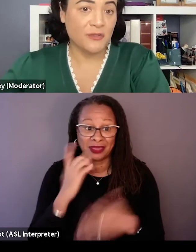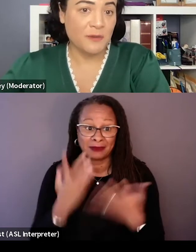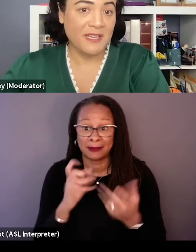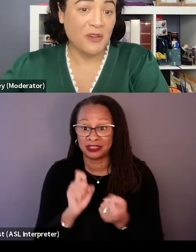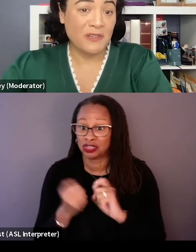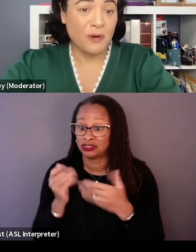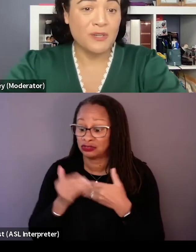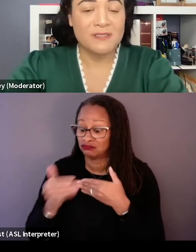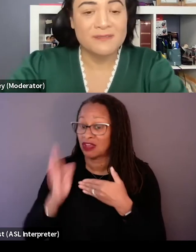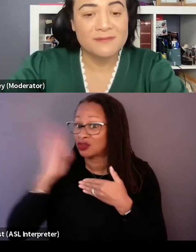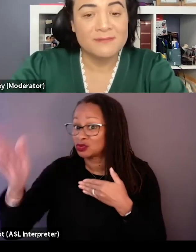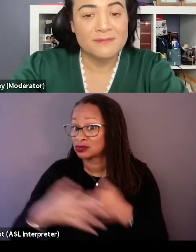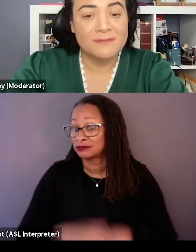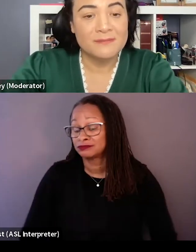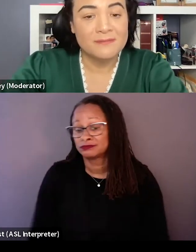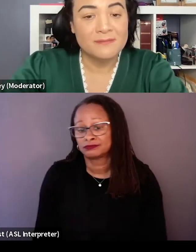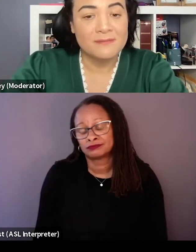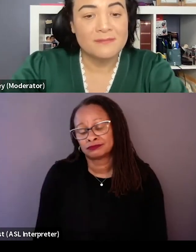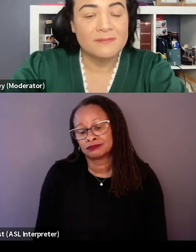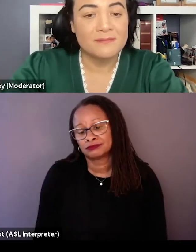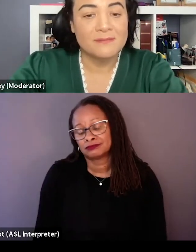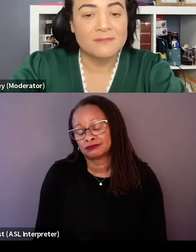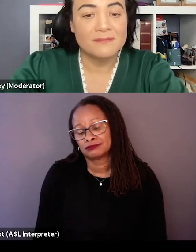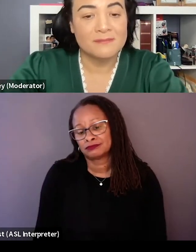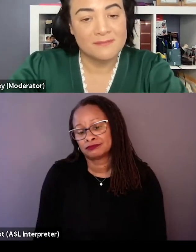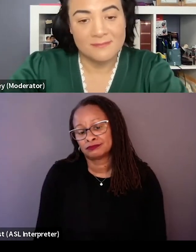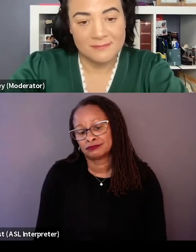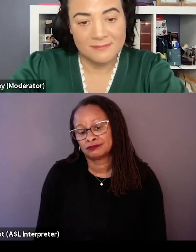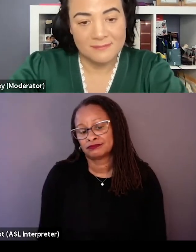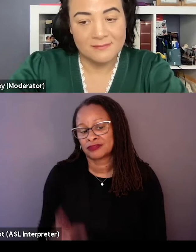your filmmaking going forward? Well, I mean every film is different